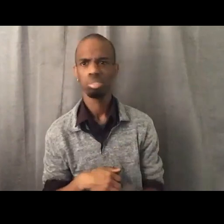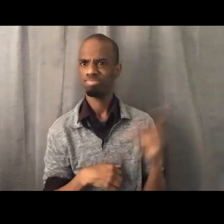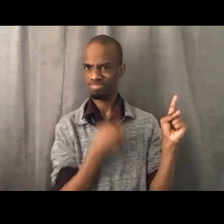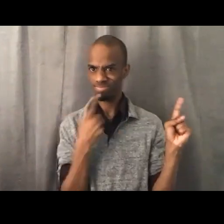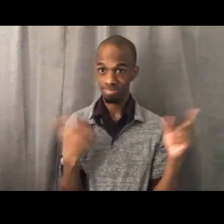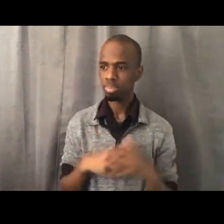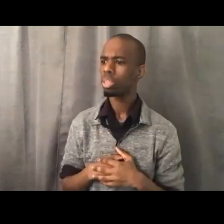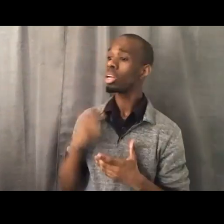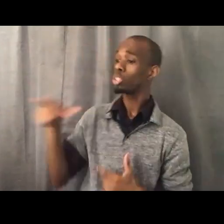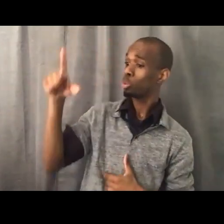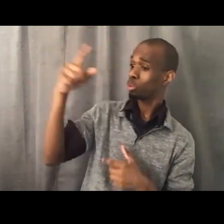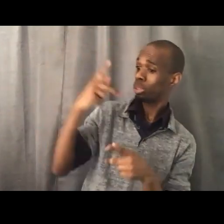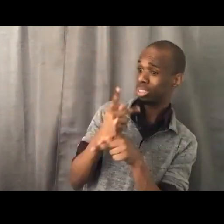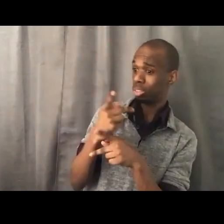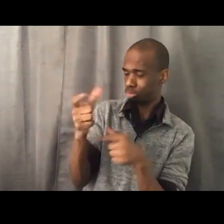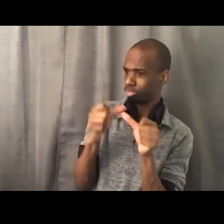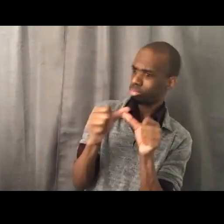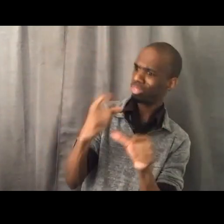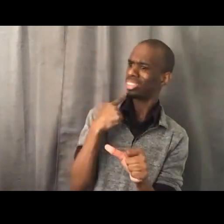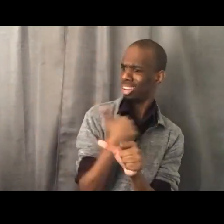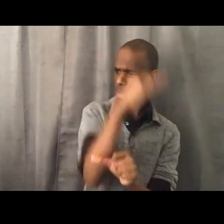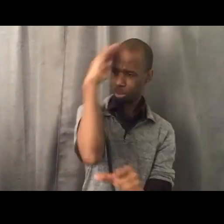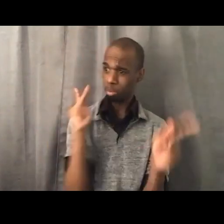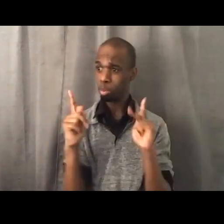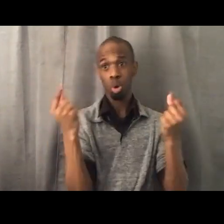and to do that. And I'm just a Black man trying to make a living.